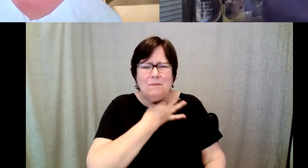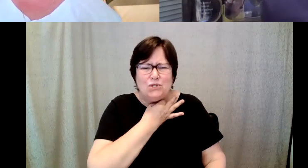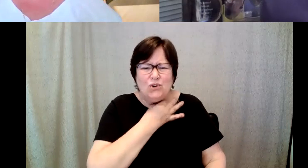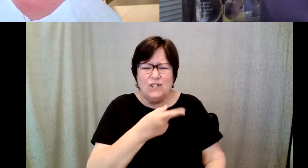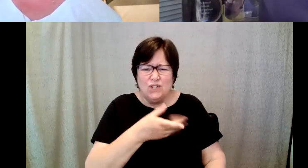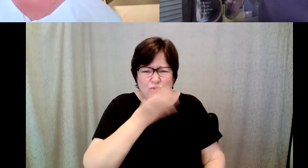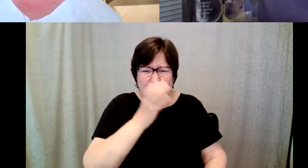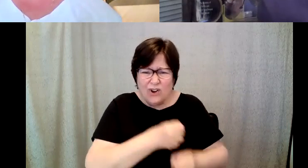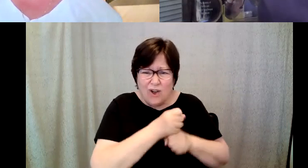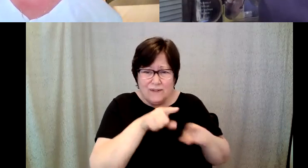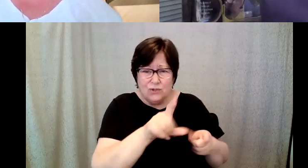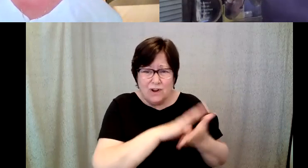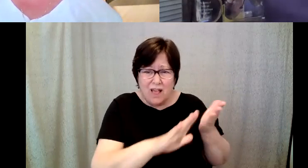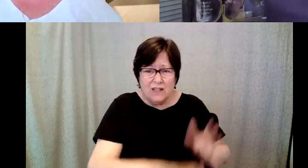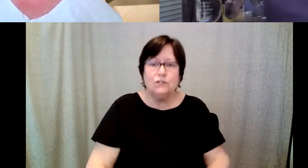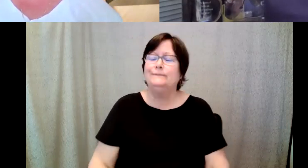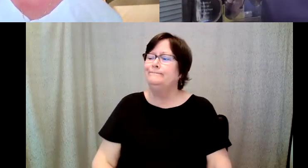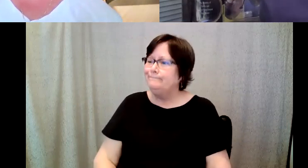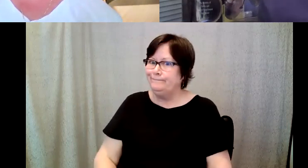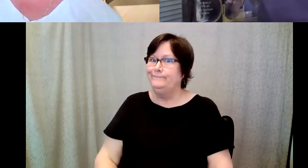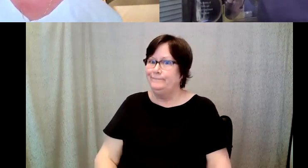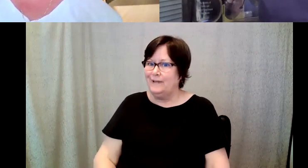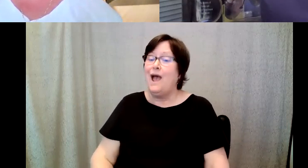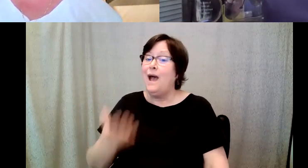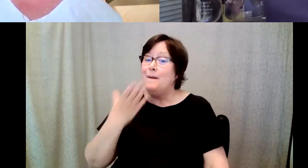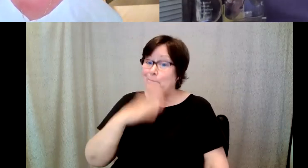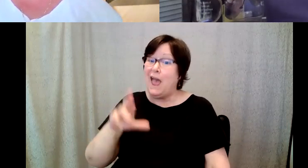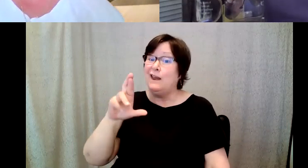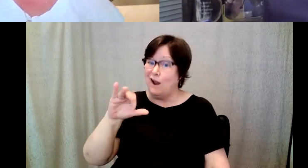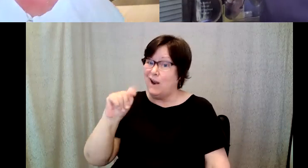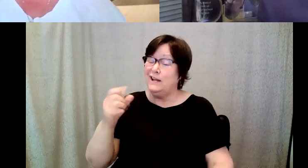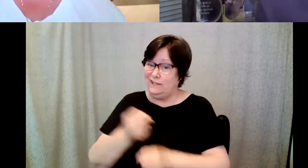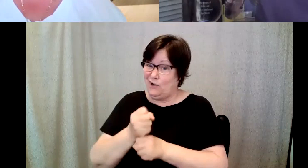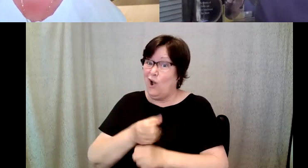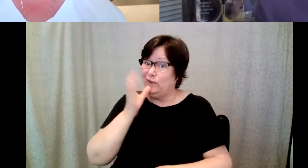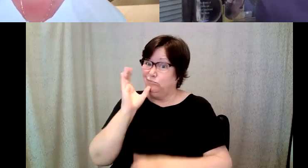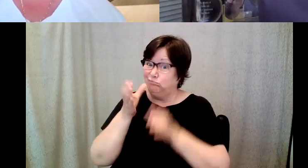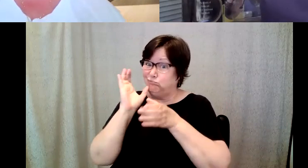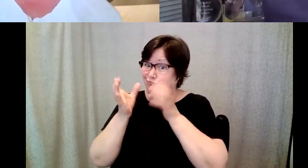D. Major Cohen: You know I drank I drank a lot of bad RIT coffee, because you remember that.